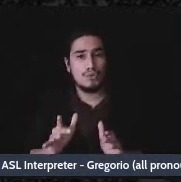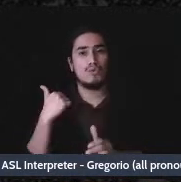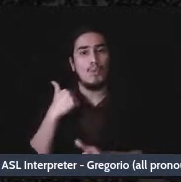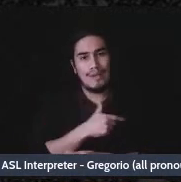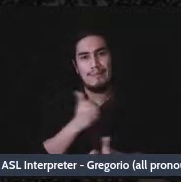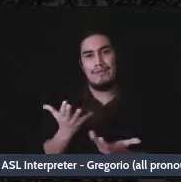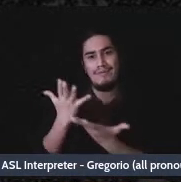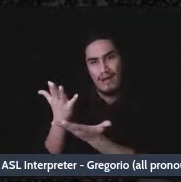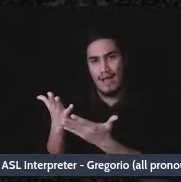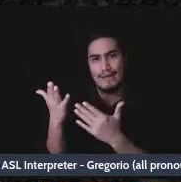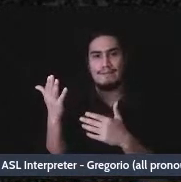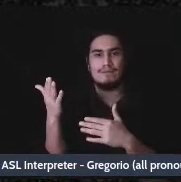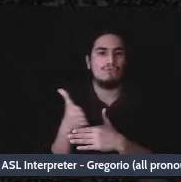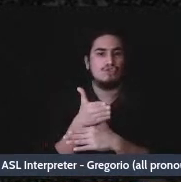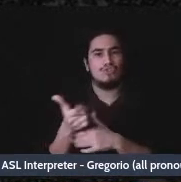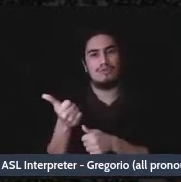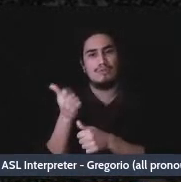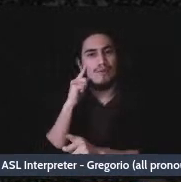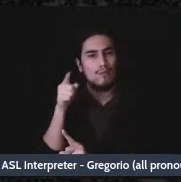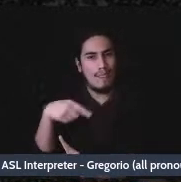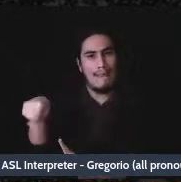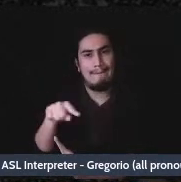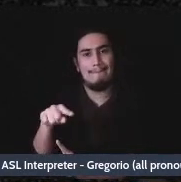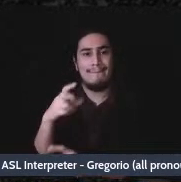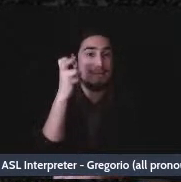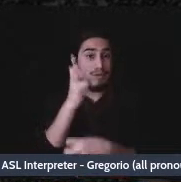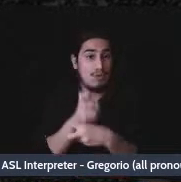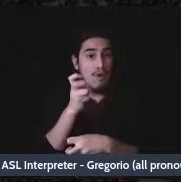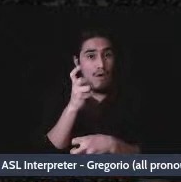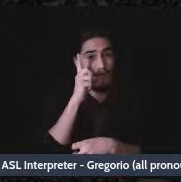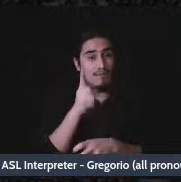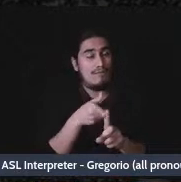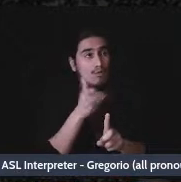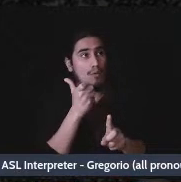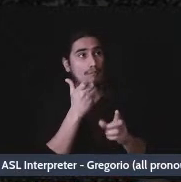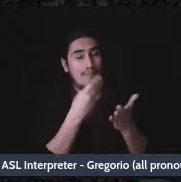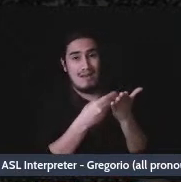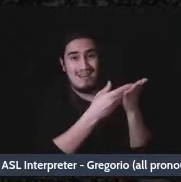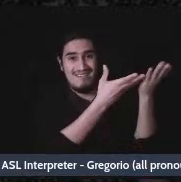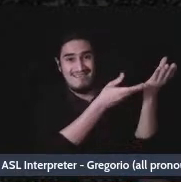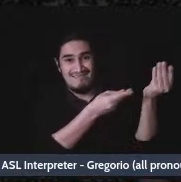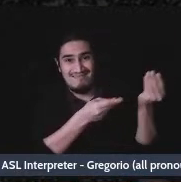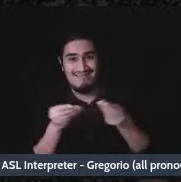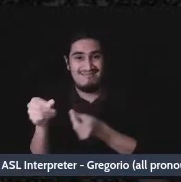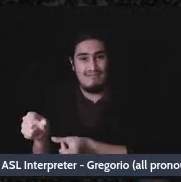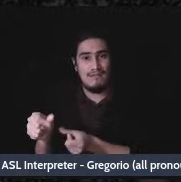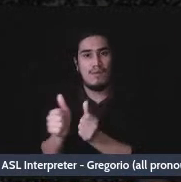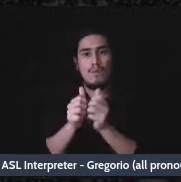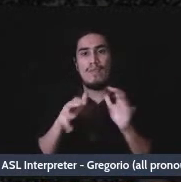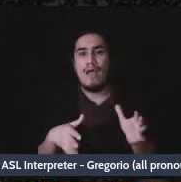difficult for us to get our money from our fiscal sponsor without providing w9 forms.